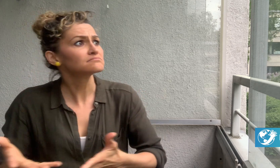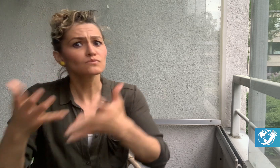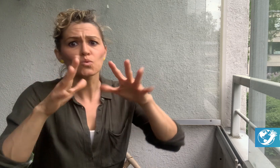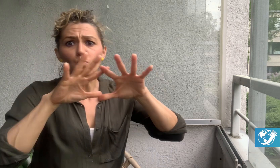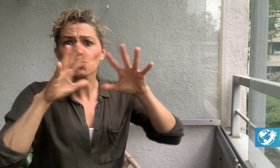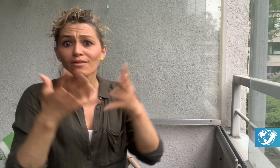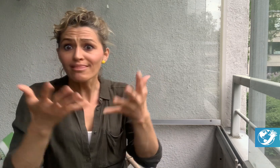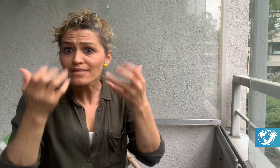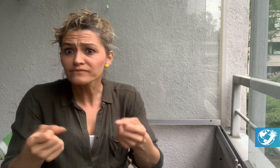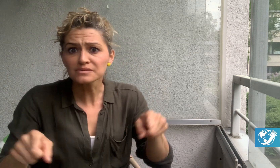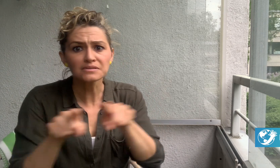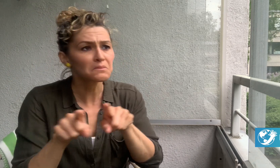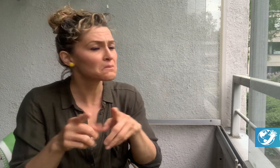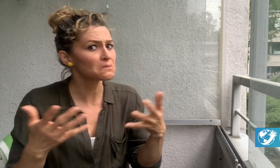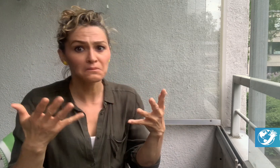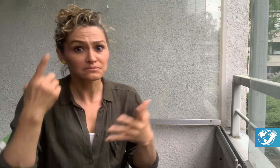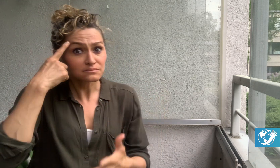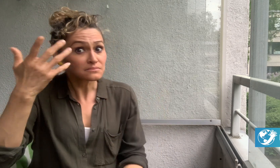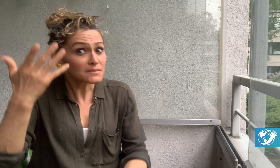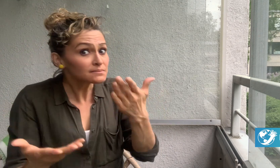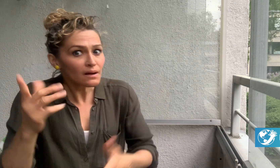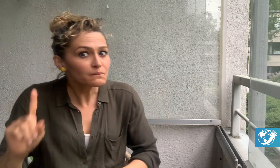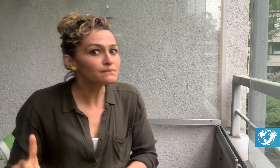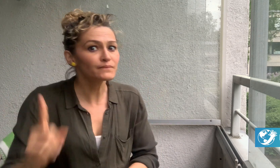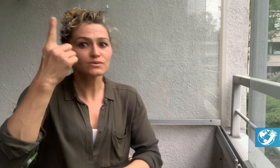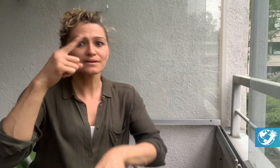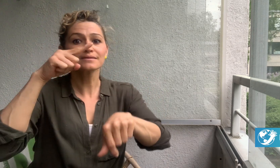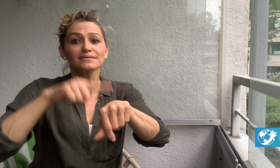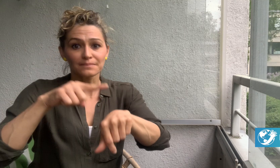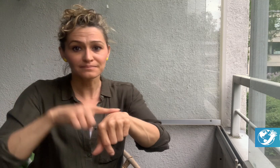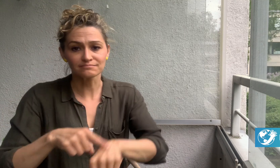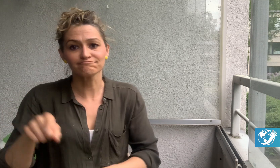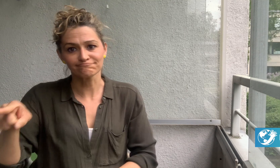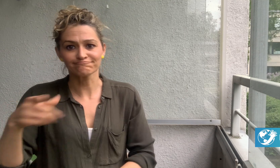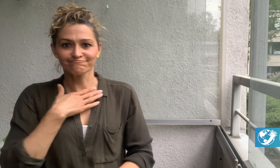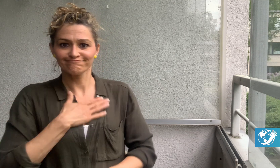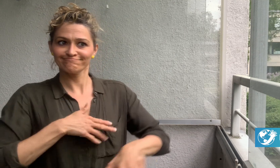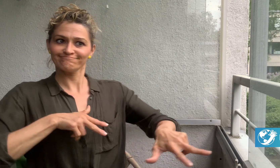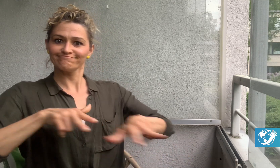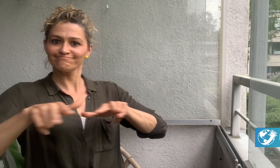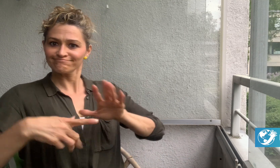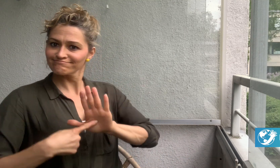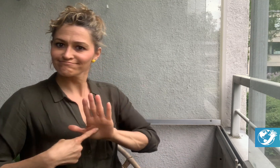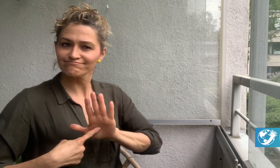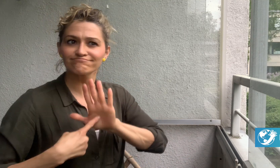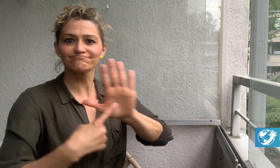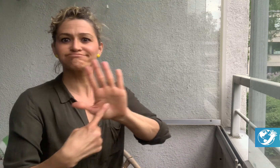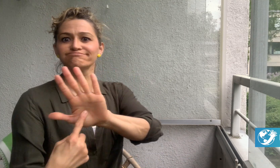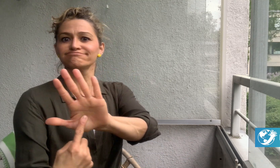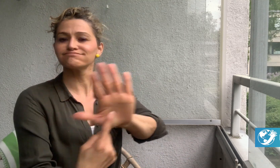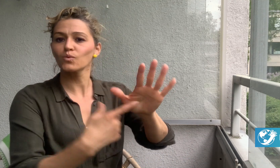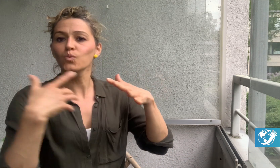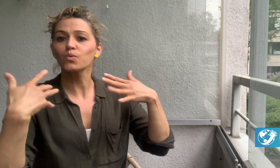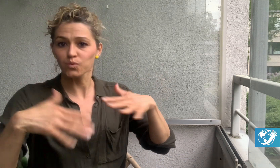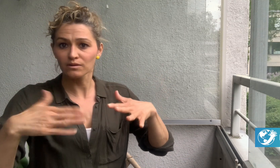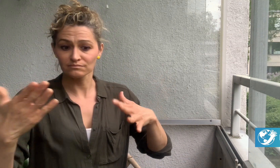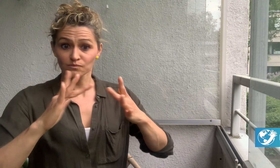a historic moment was made when they hosted an online webinar